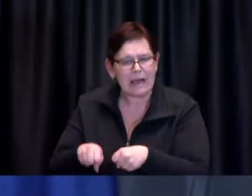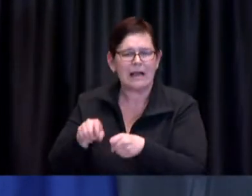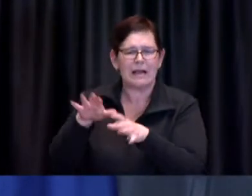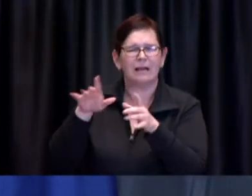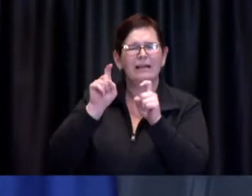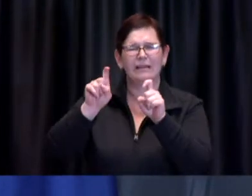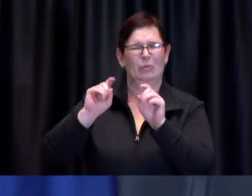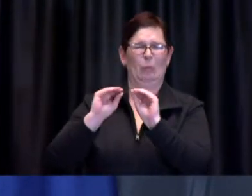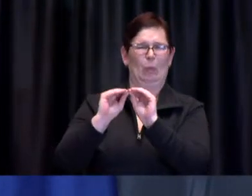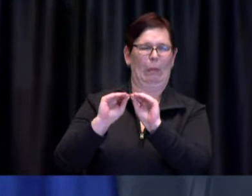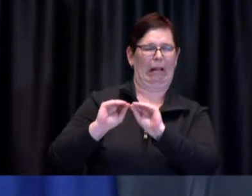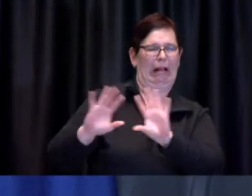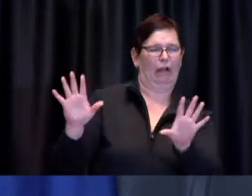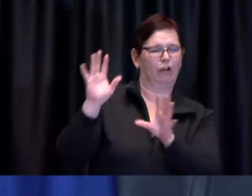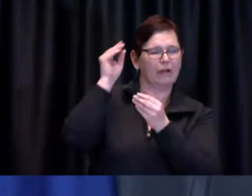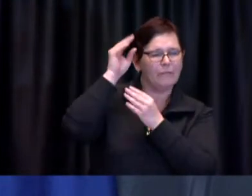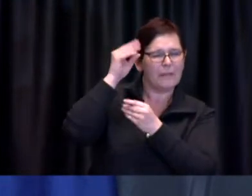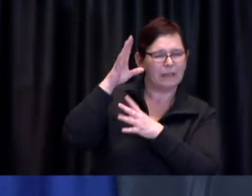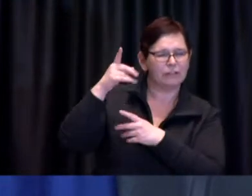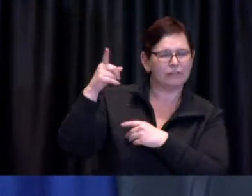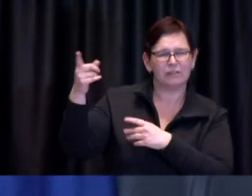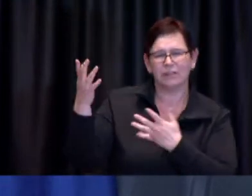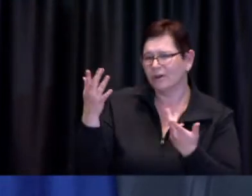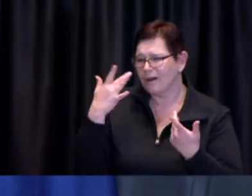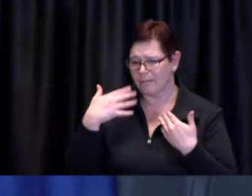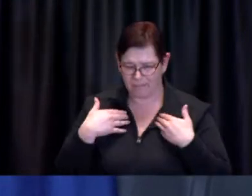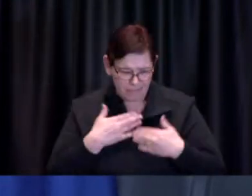governments and public health agencies and other hospitals involved in delivering all